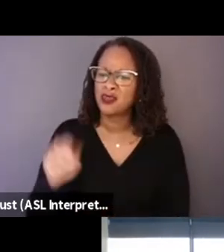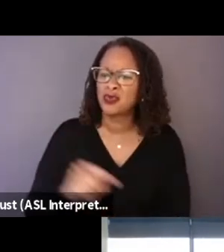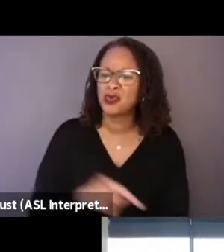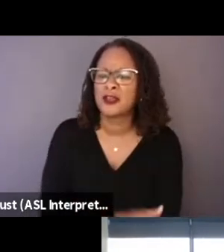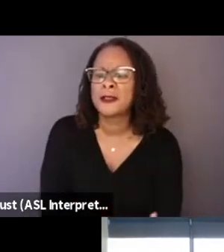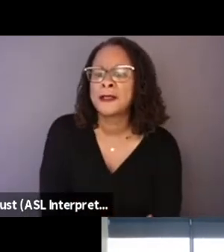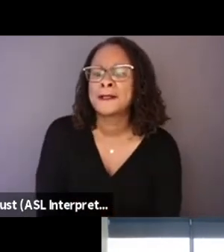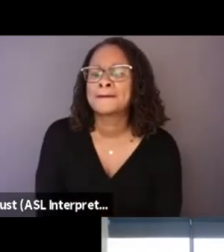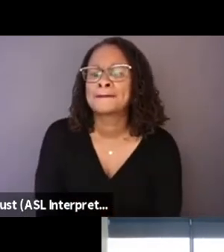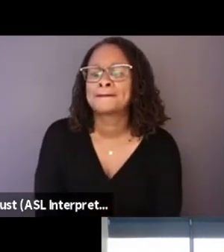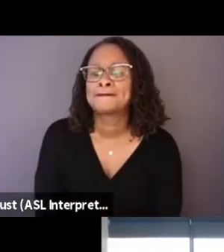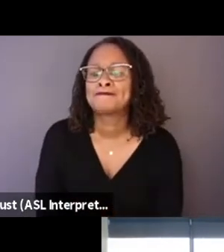Hey, you have to unmute.